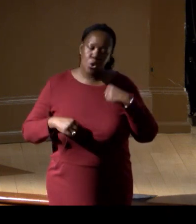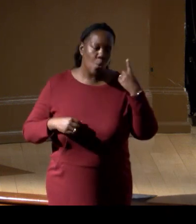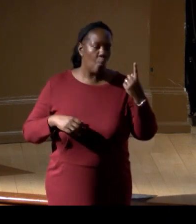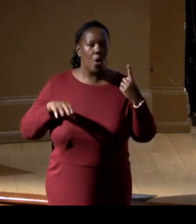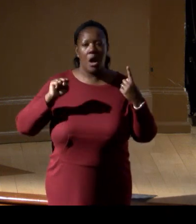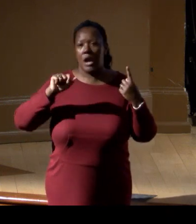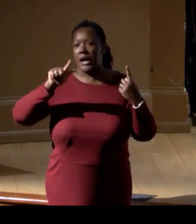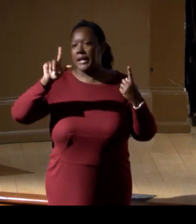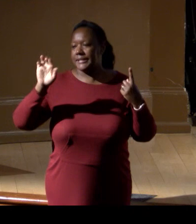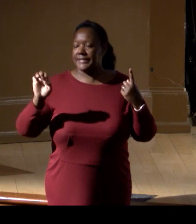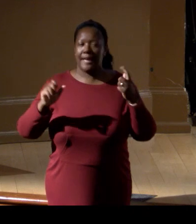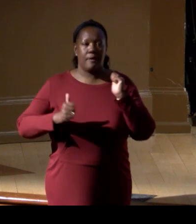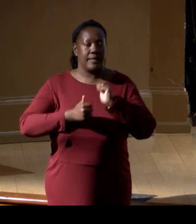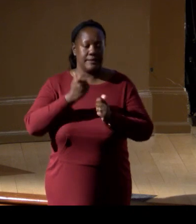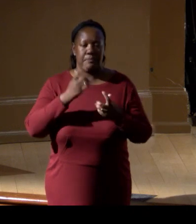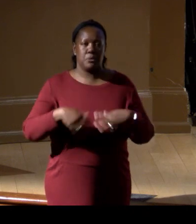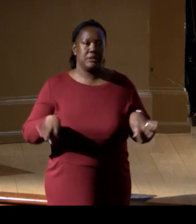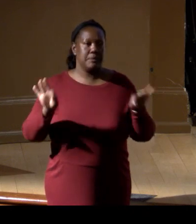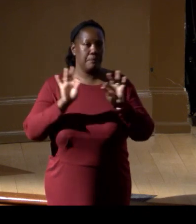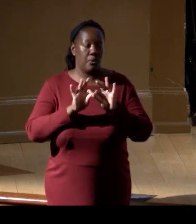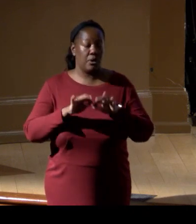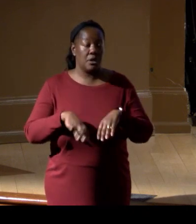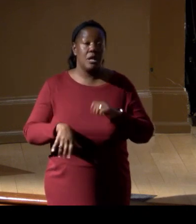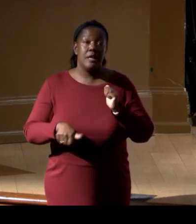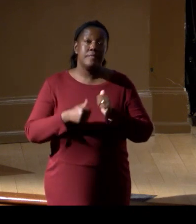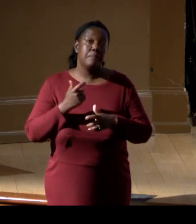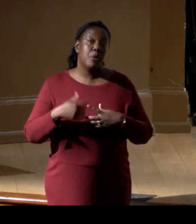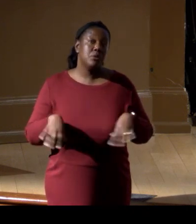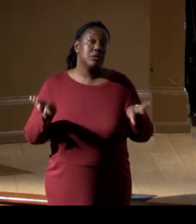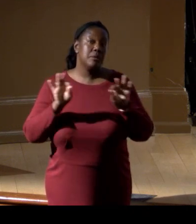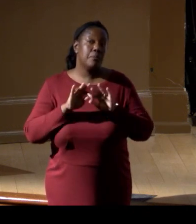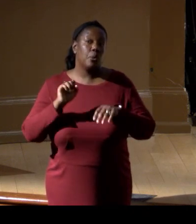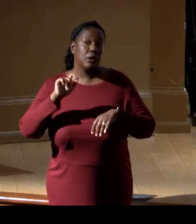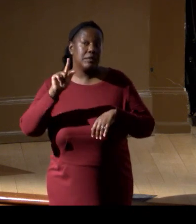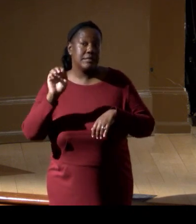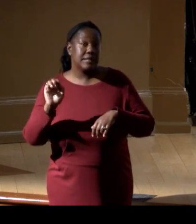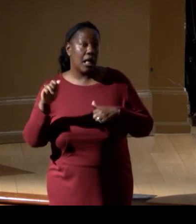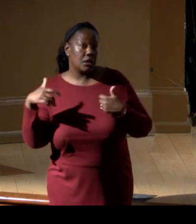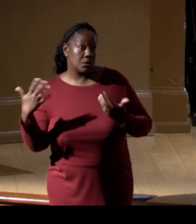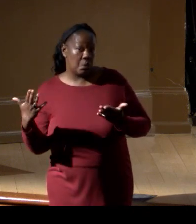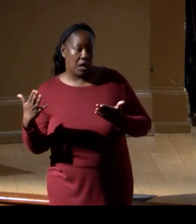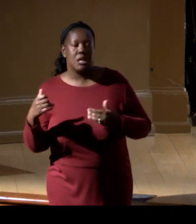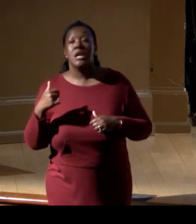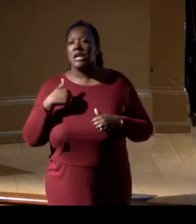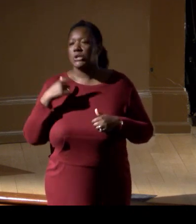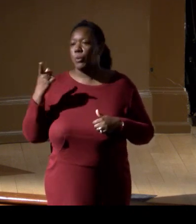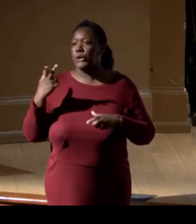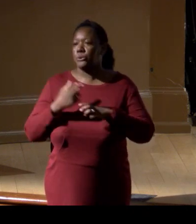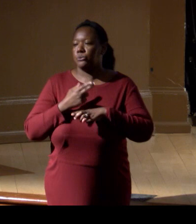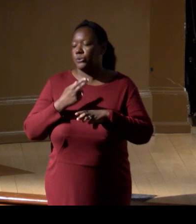The most important scale is the scale at which the decisions are being made, and that can be global, it can be national,